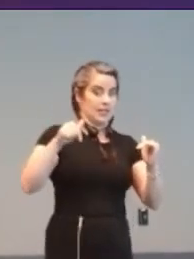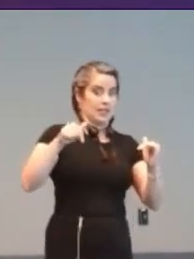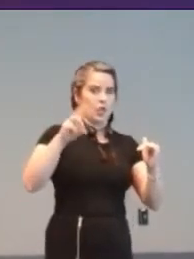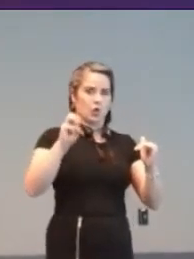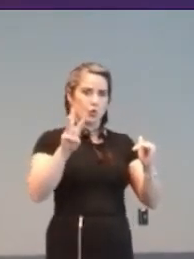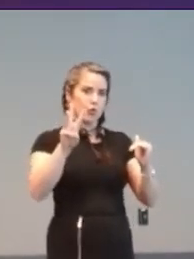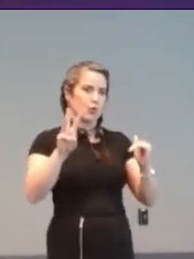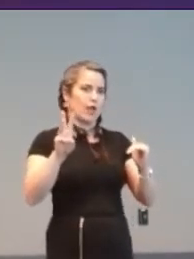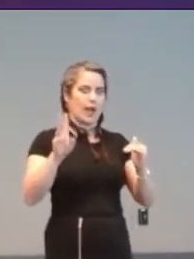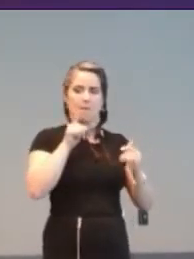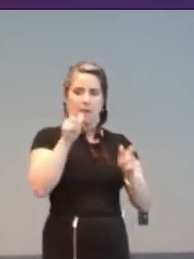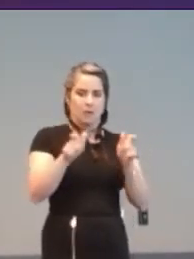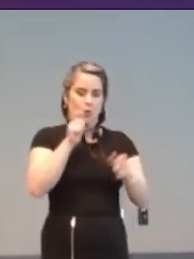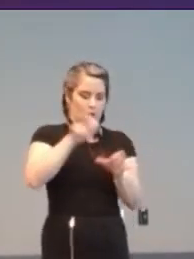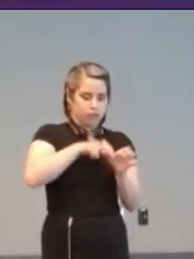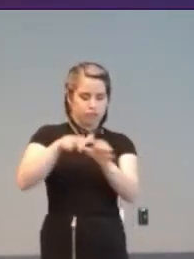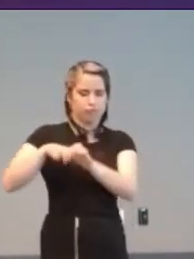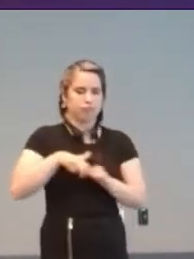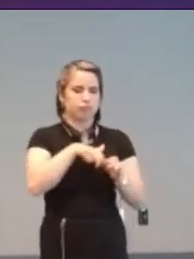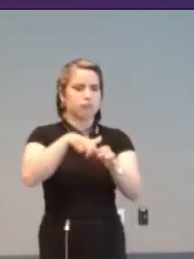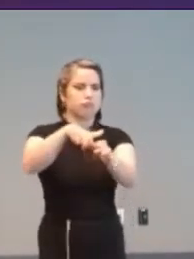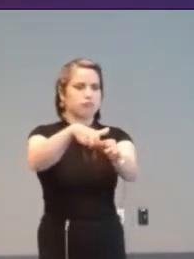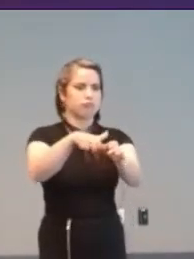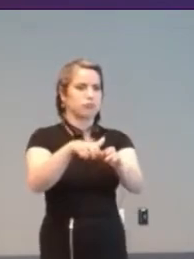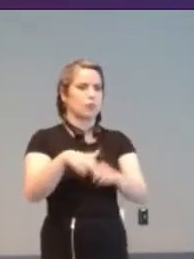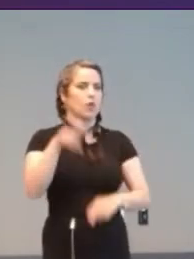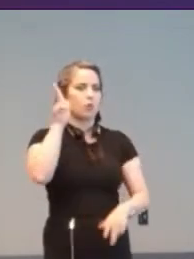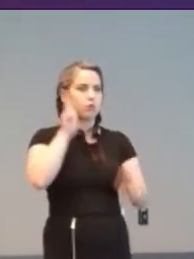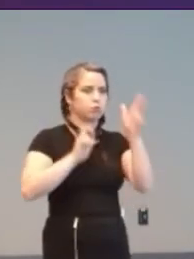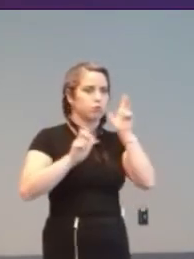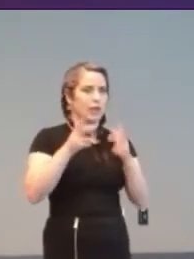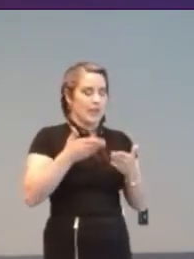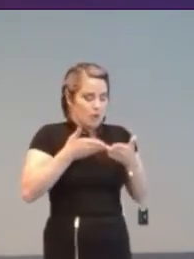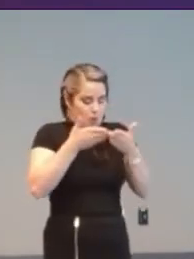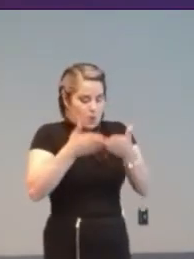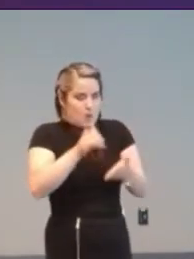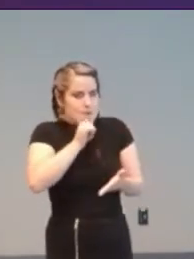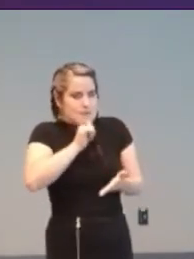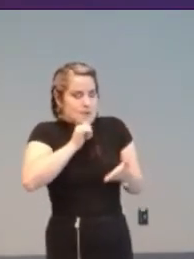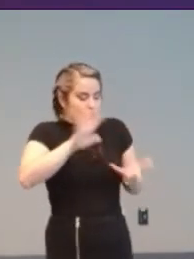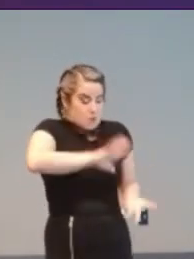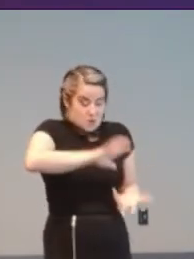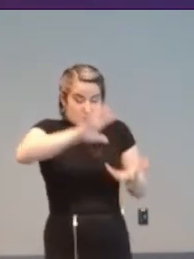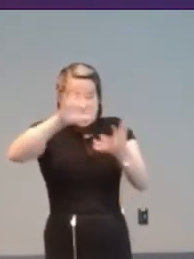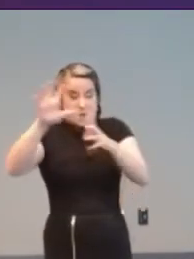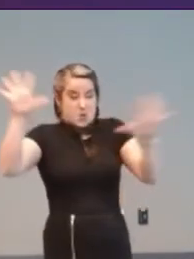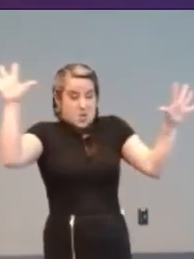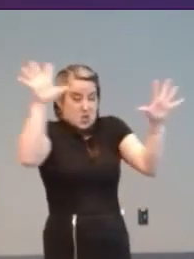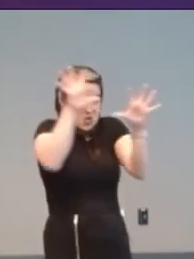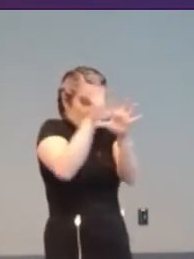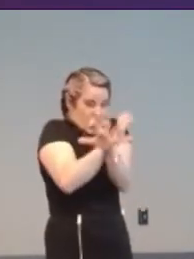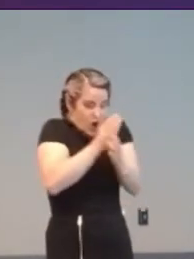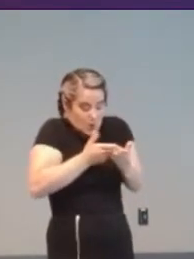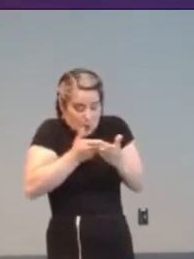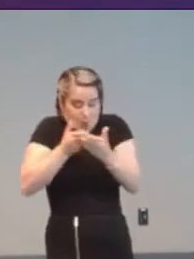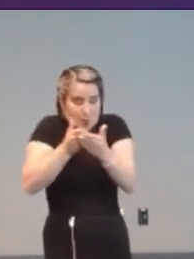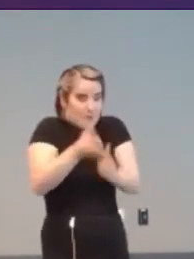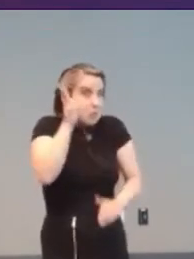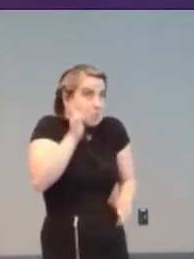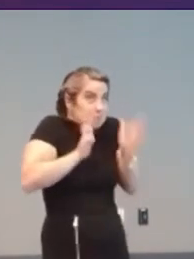a steam ship tried to survive a brutal storm at sea often in pitch blackness.